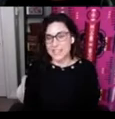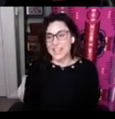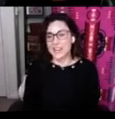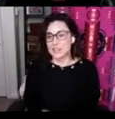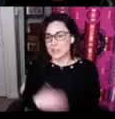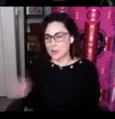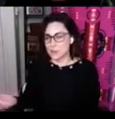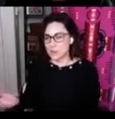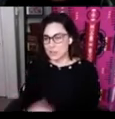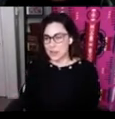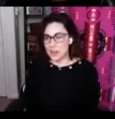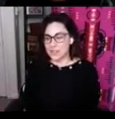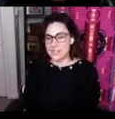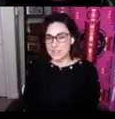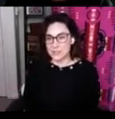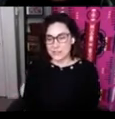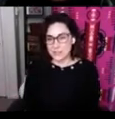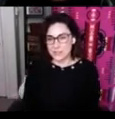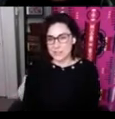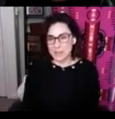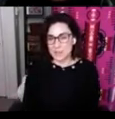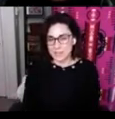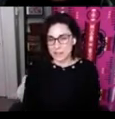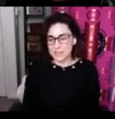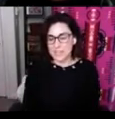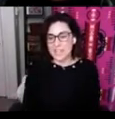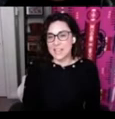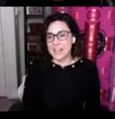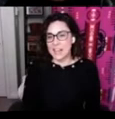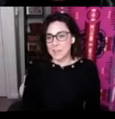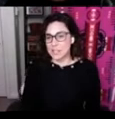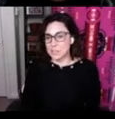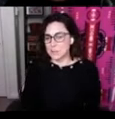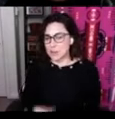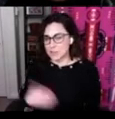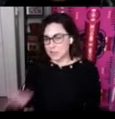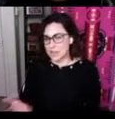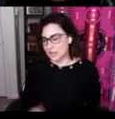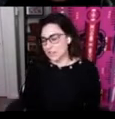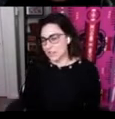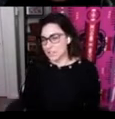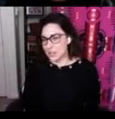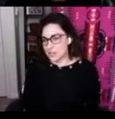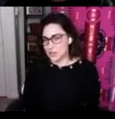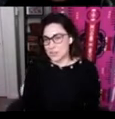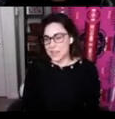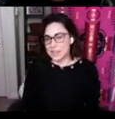I'll turn it over to my colleagues to introduce themselves and just before I do that I'll acknowledge also that